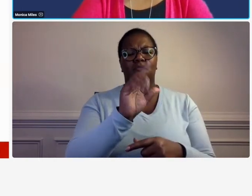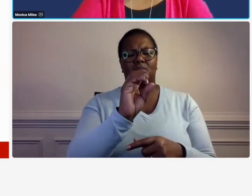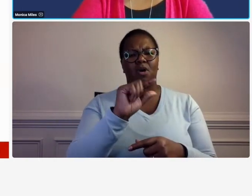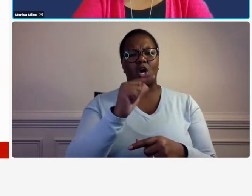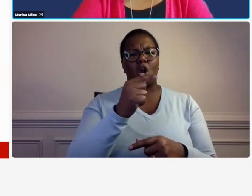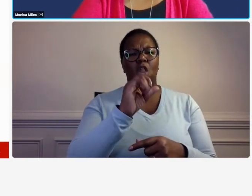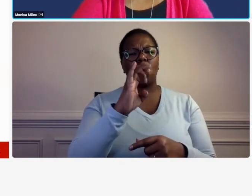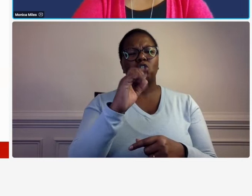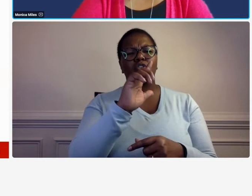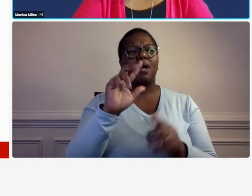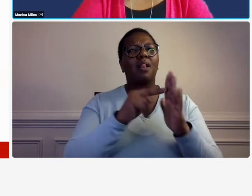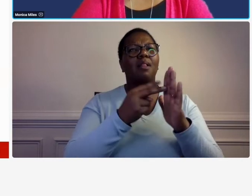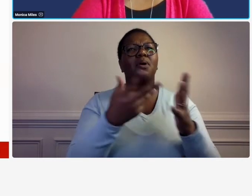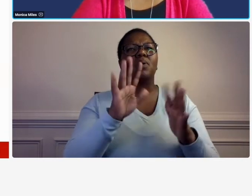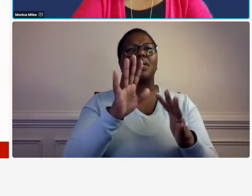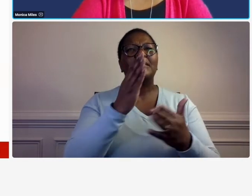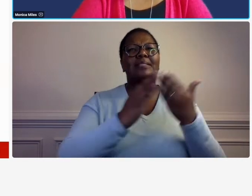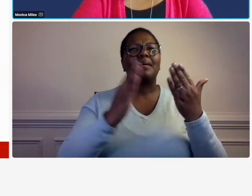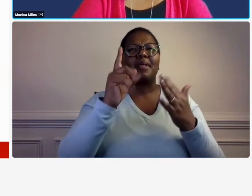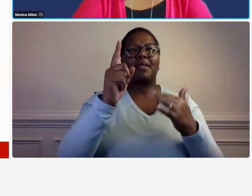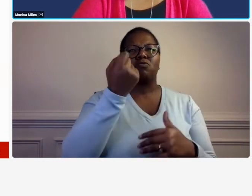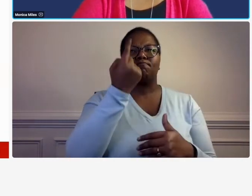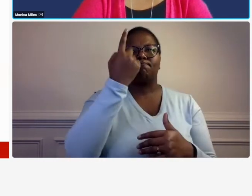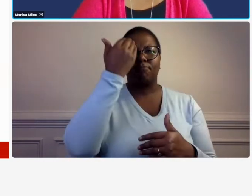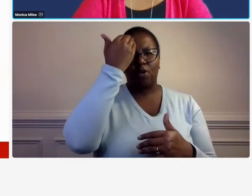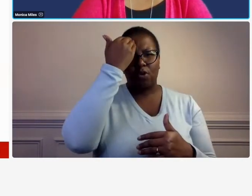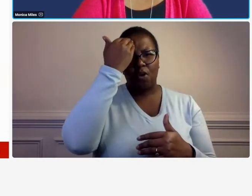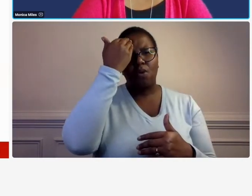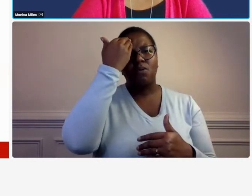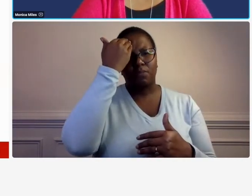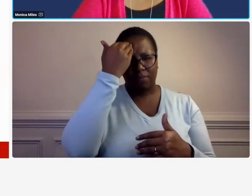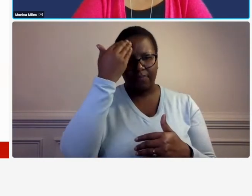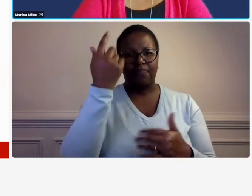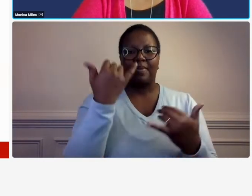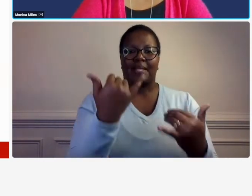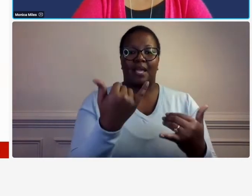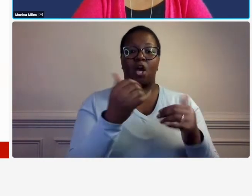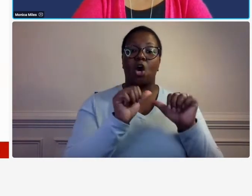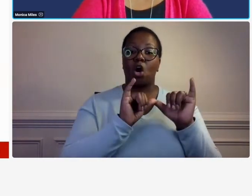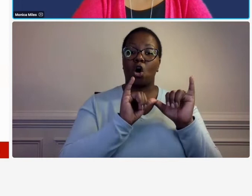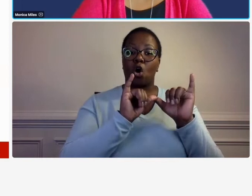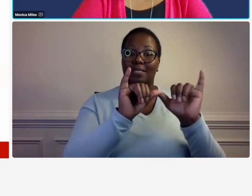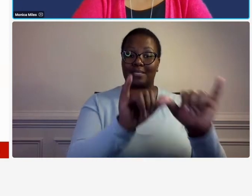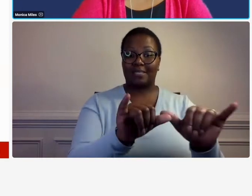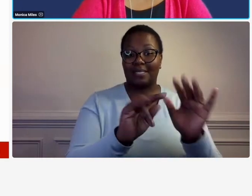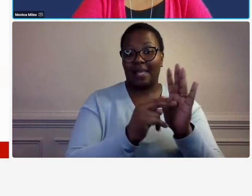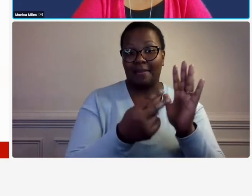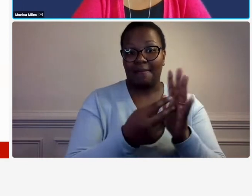consistent acting or done in the same way over time especially so as to be fair or accurate so